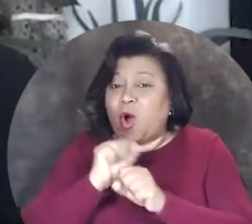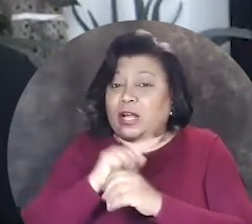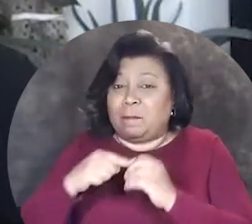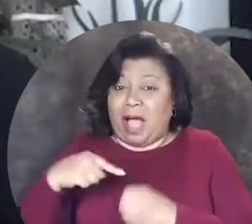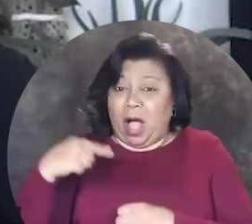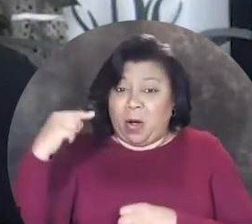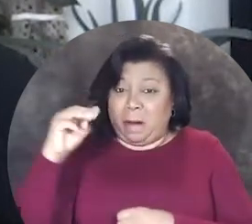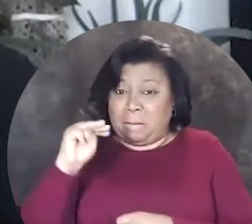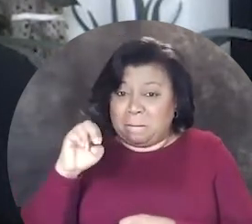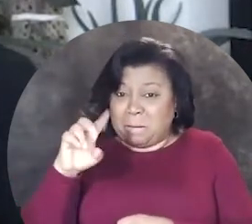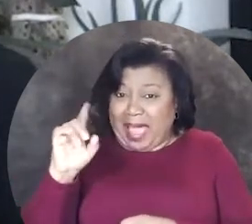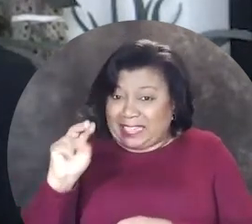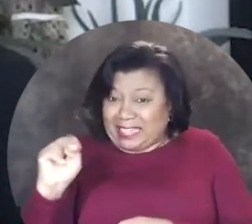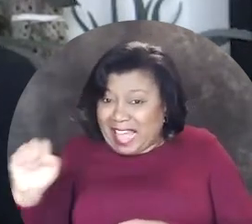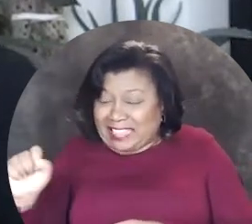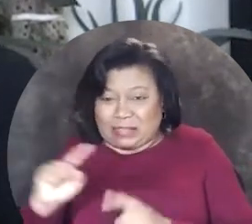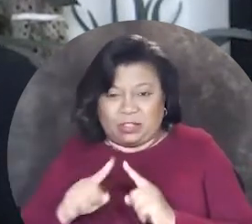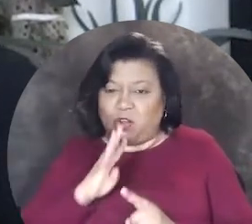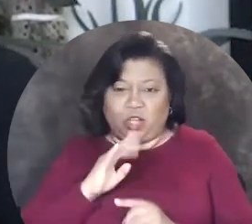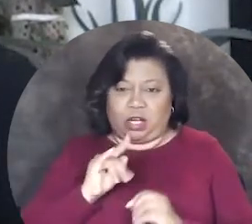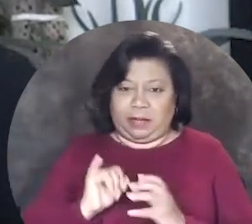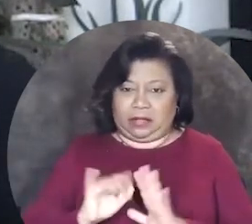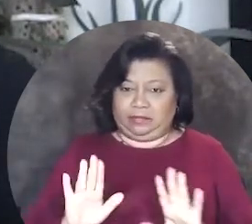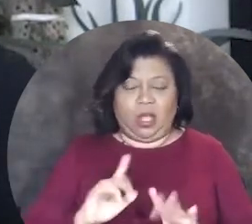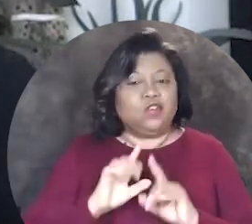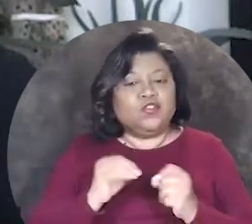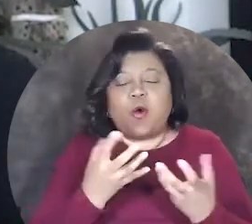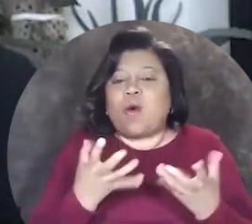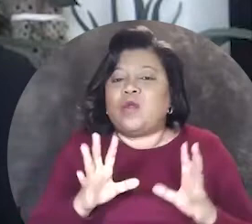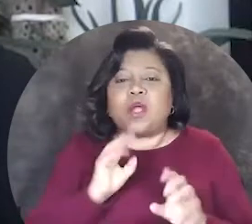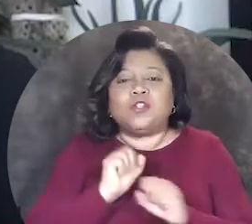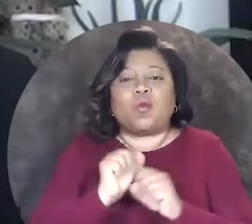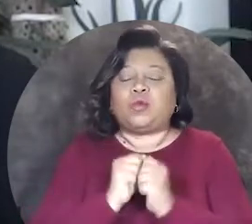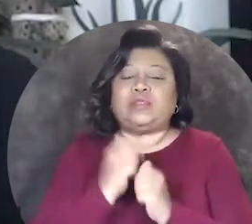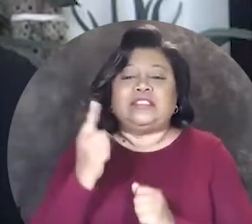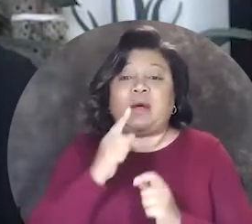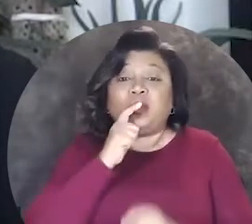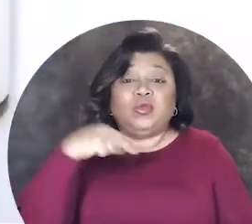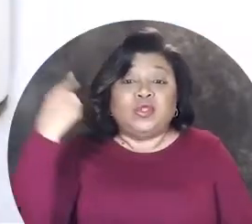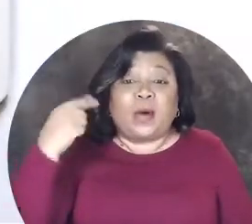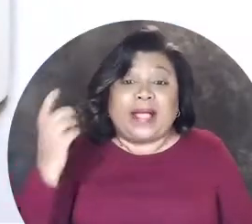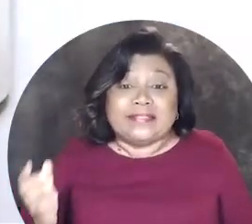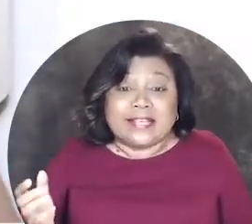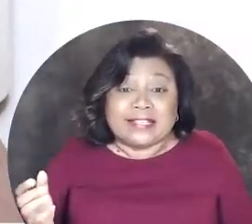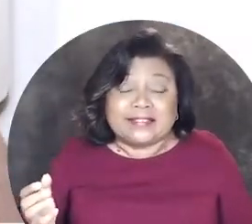about madness but don't talk about it, nobody wants to work with somebody who's crazy